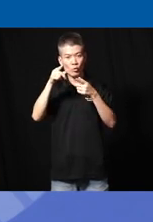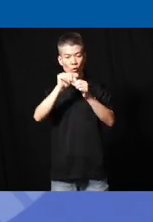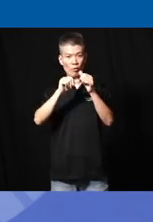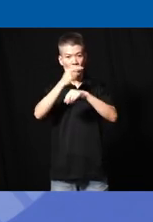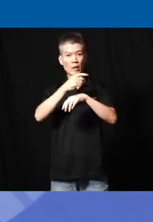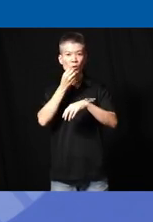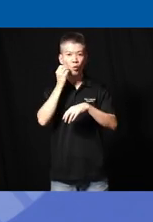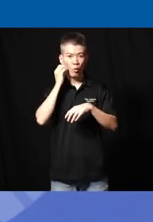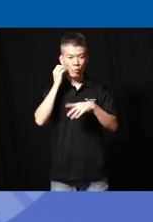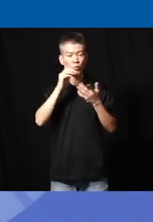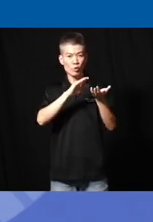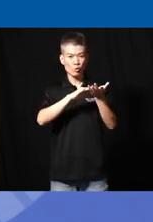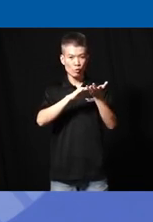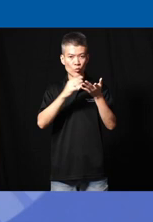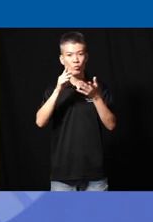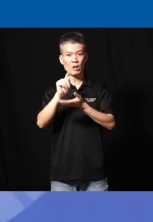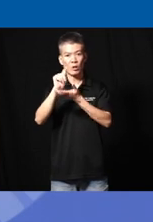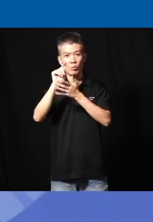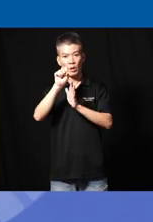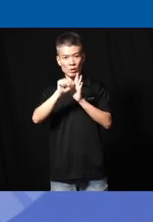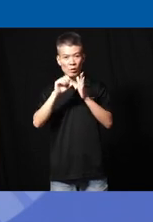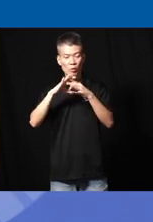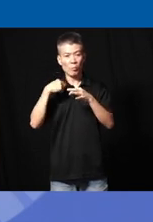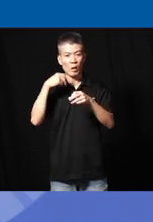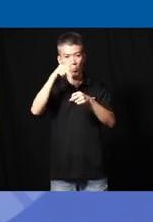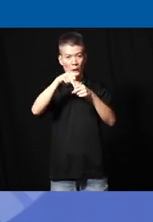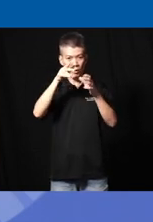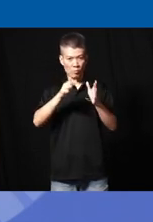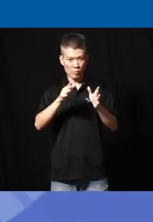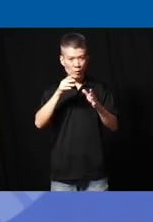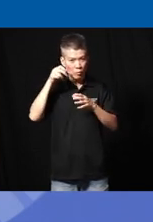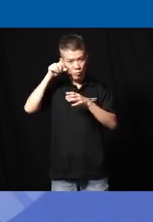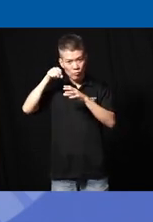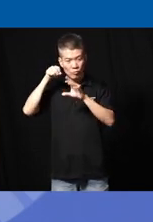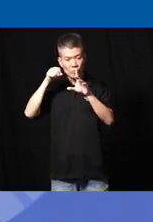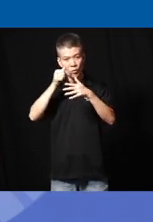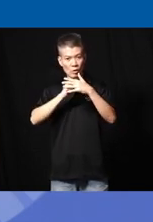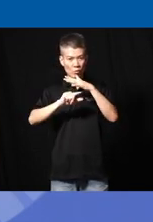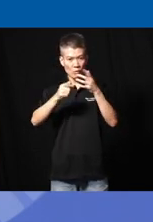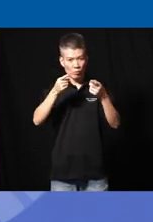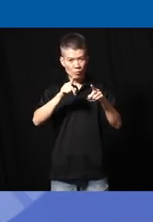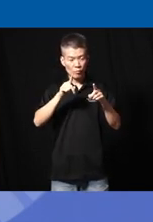homes schools therapy sessions of my participants and I film that naturally occurring interactions